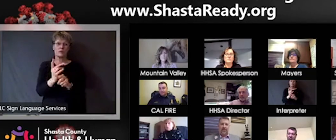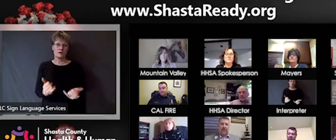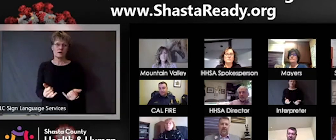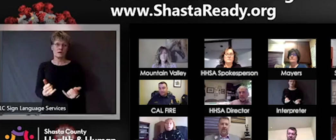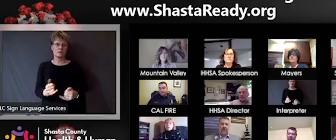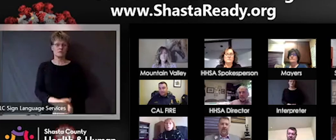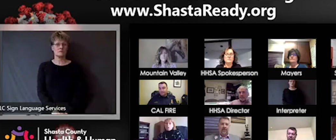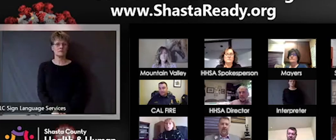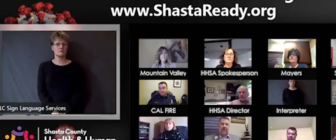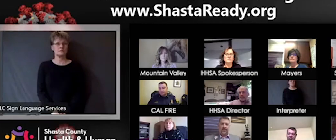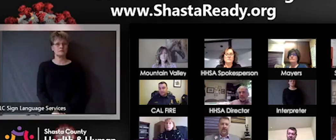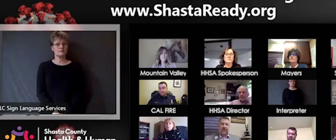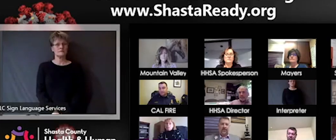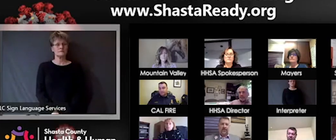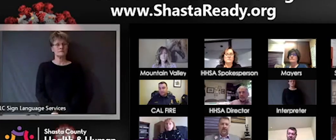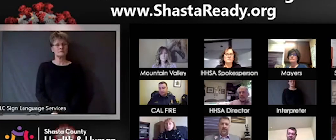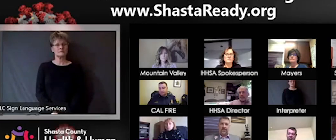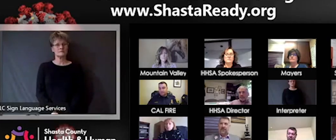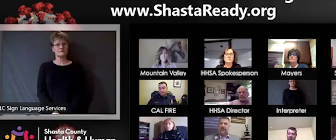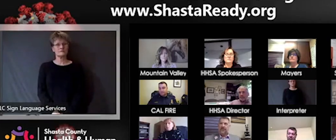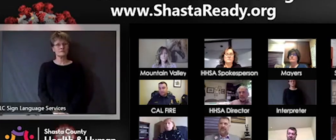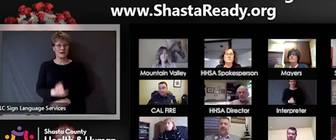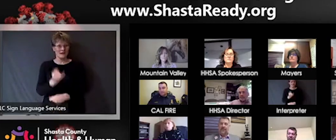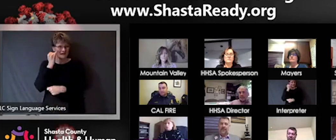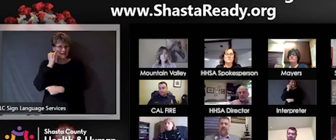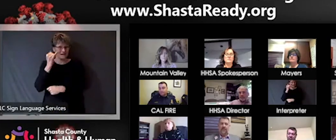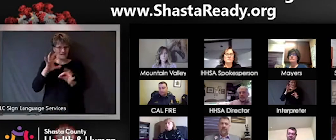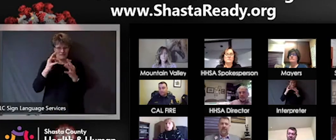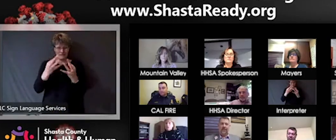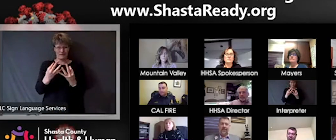you are not living with family members, being able to make sure you call them